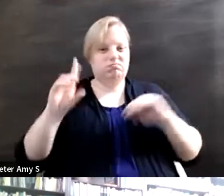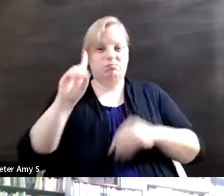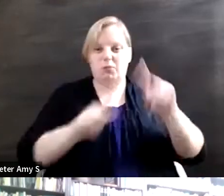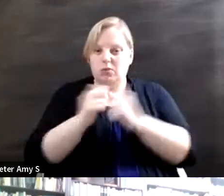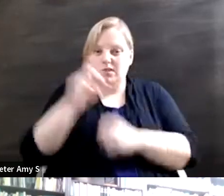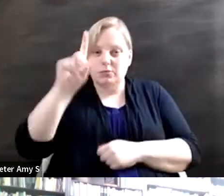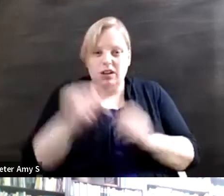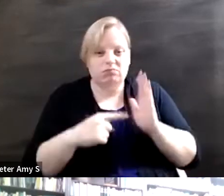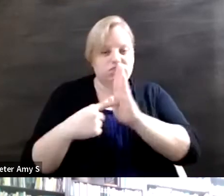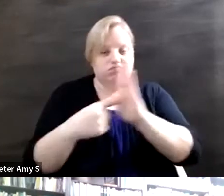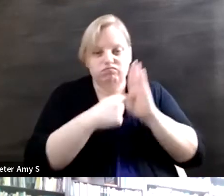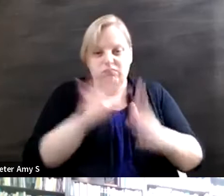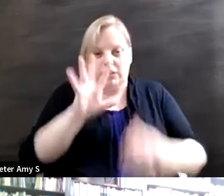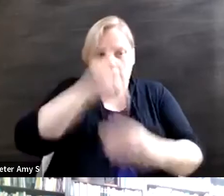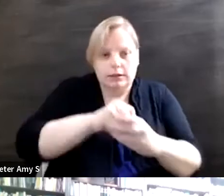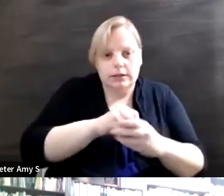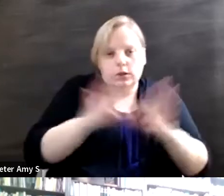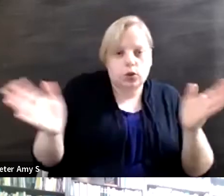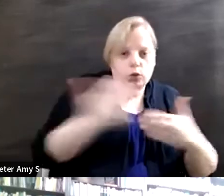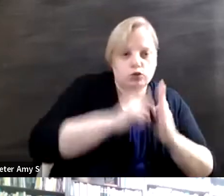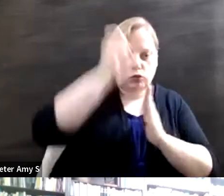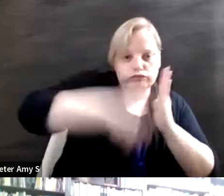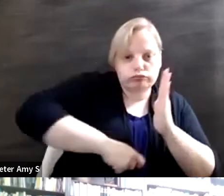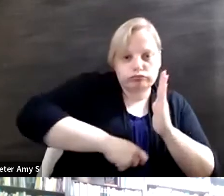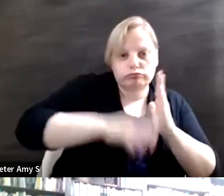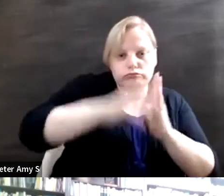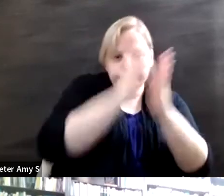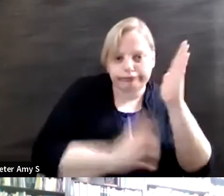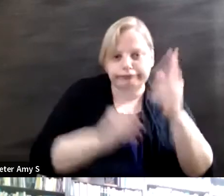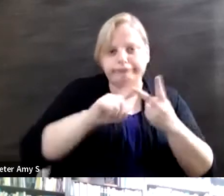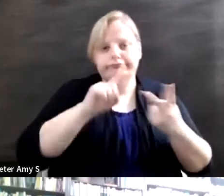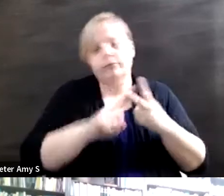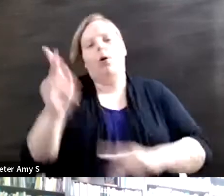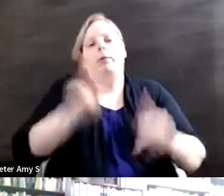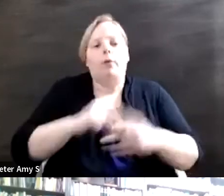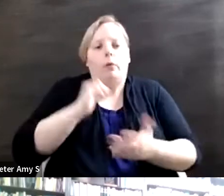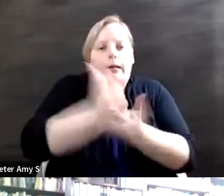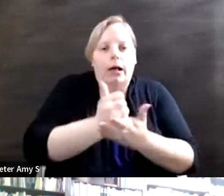writing rooms, if we don't have representation on the ground, in production, we're not going